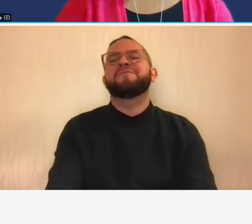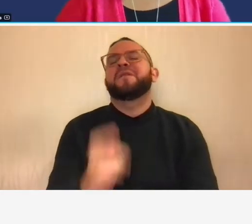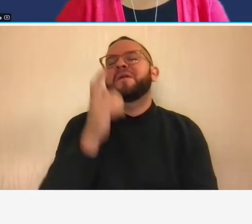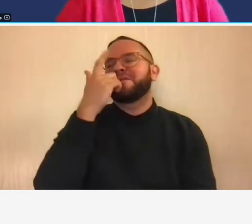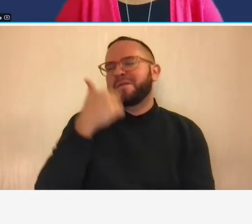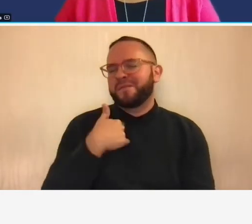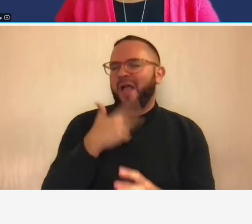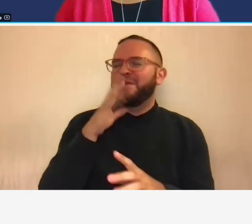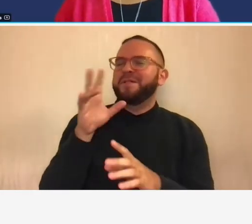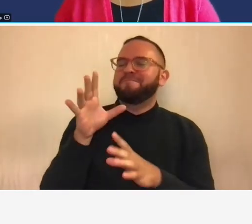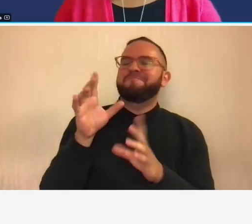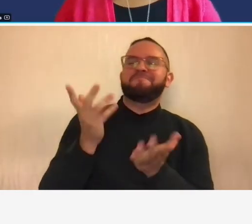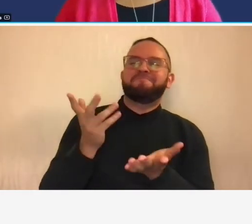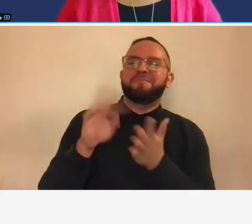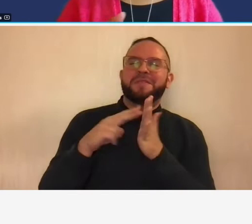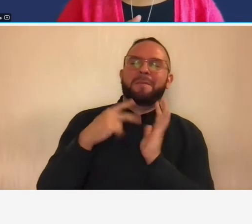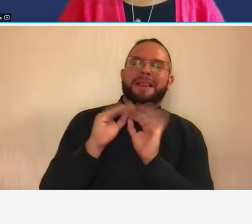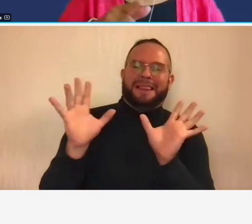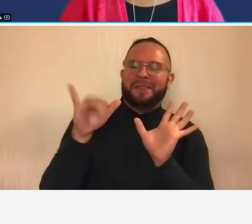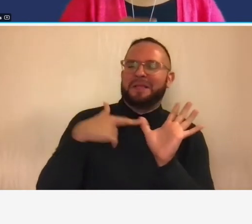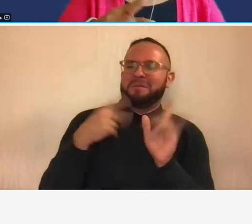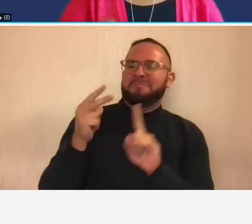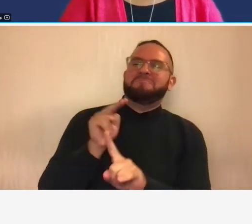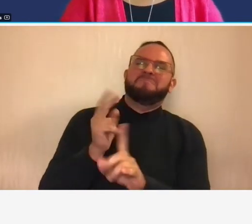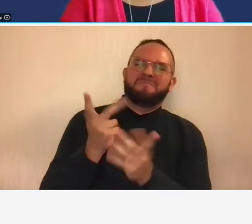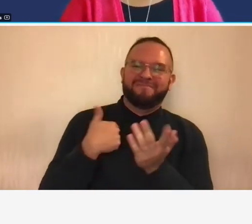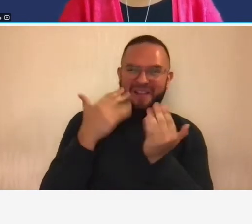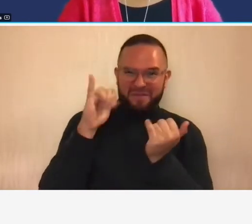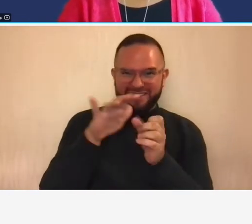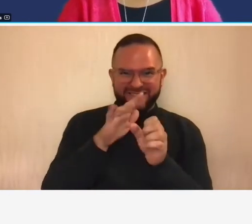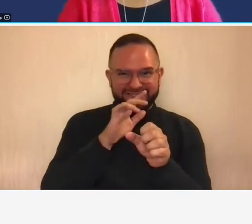okay so thank you so much tatiana hopefully that was a long enough pause for um